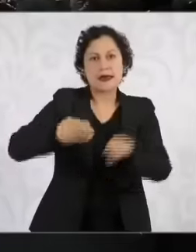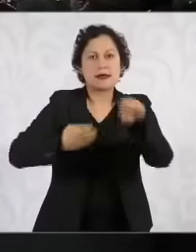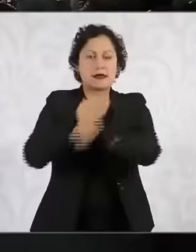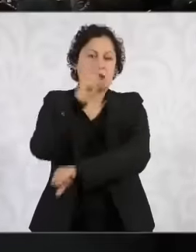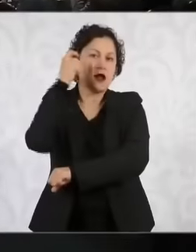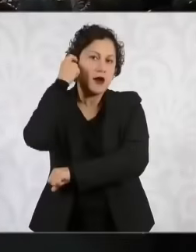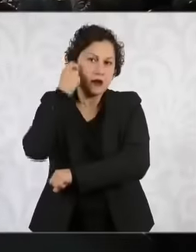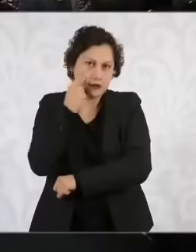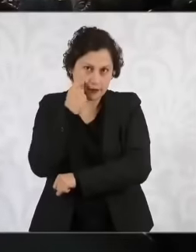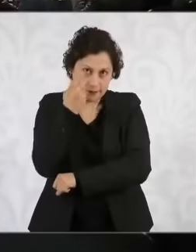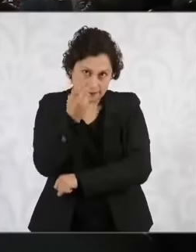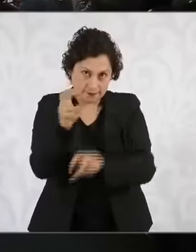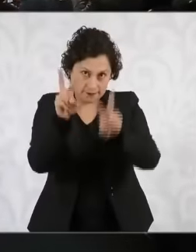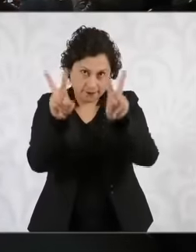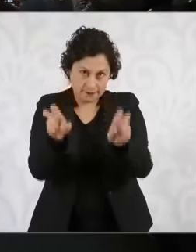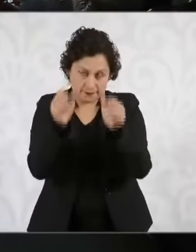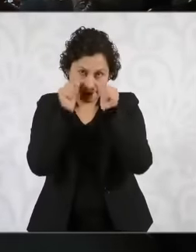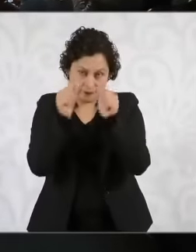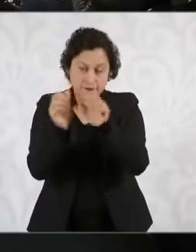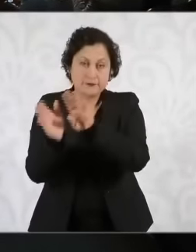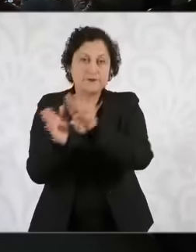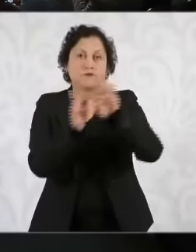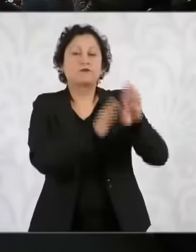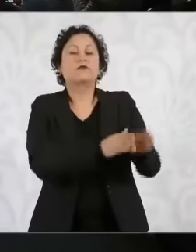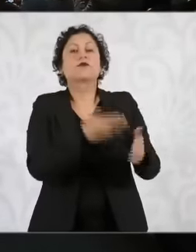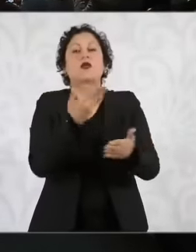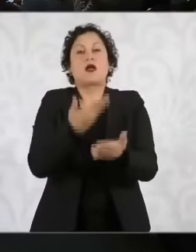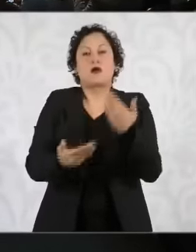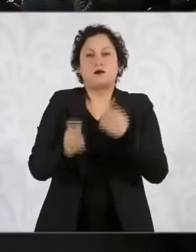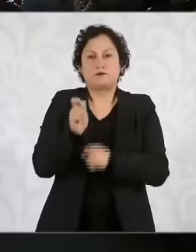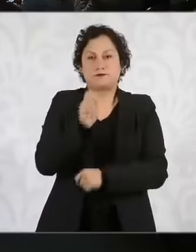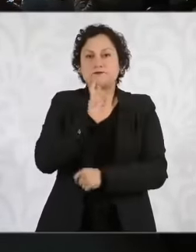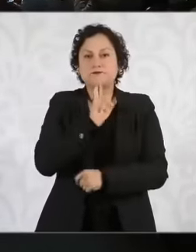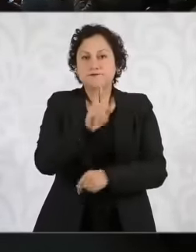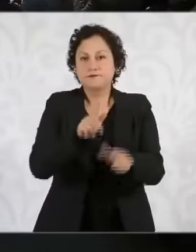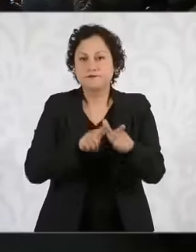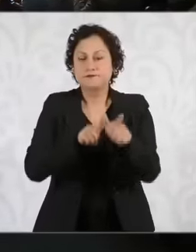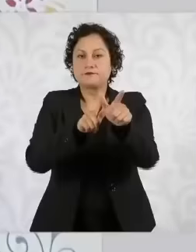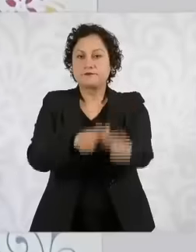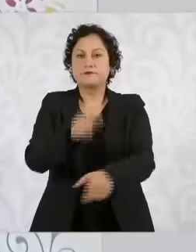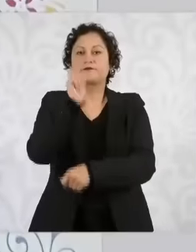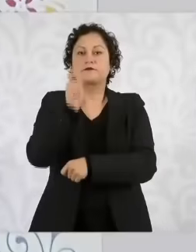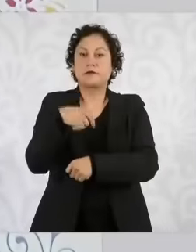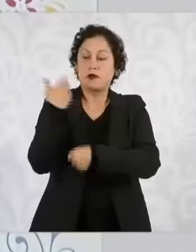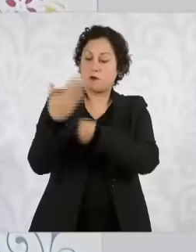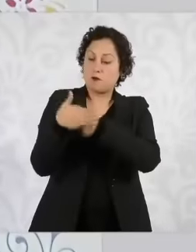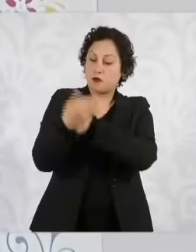there is no reason next year's budget is going to be established for the judiciary